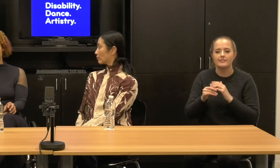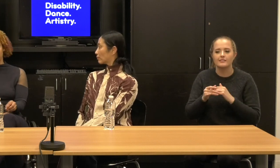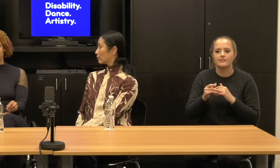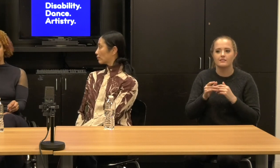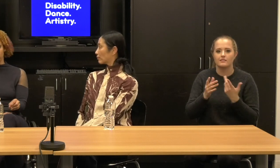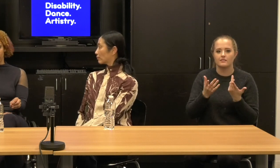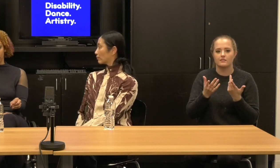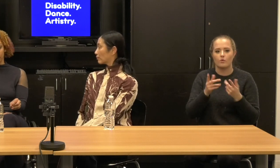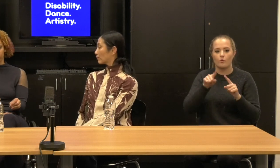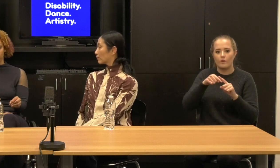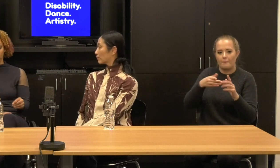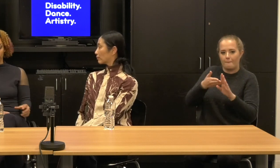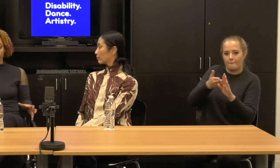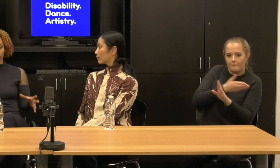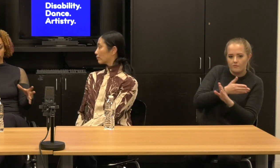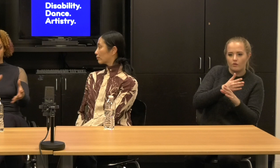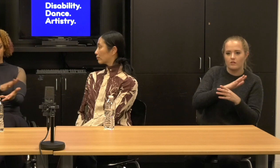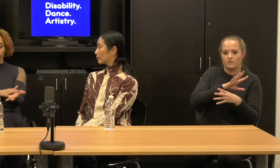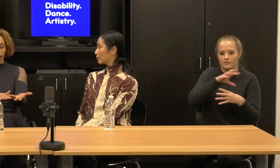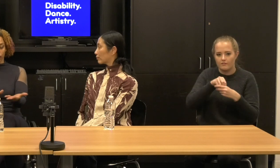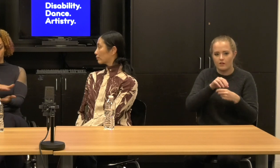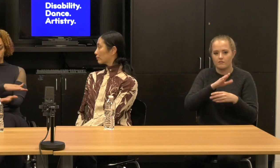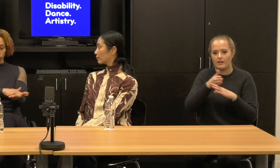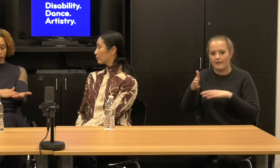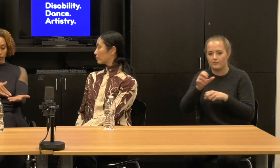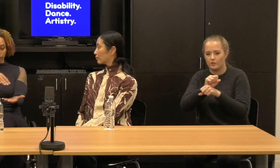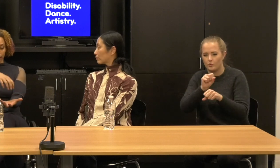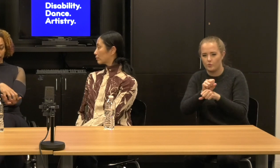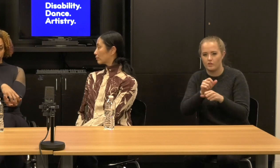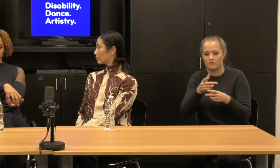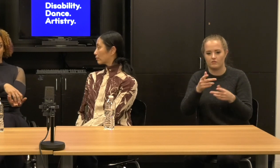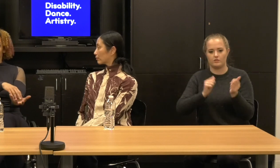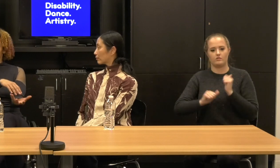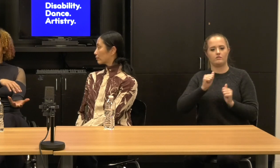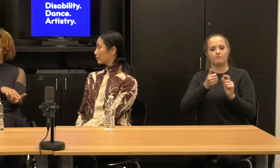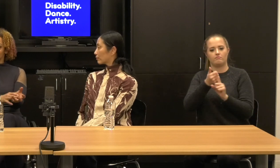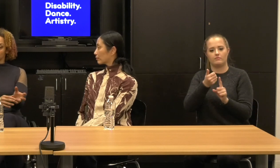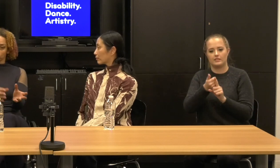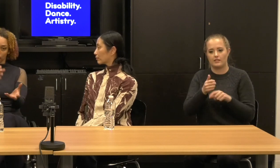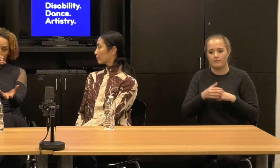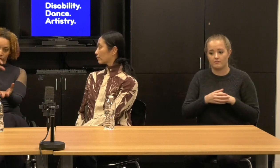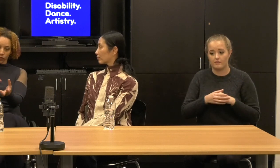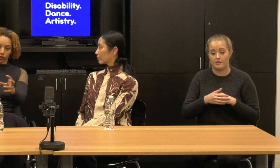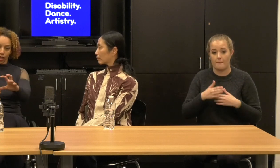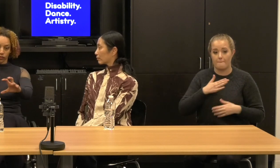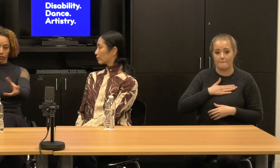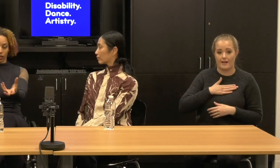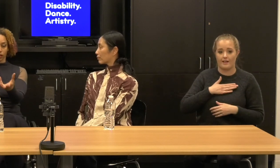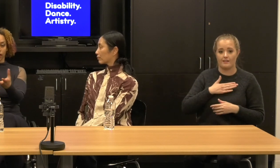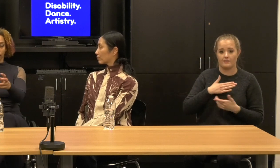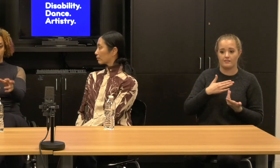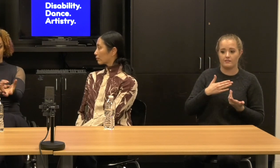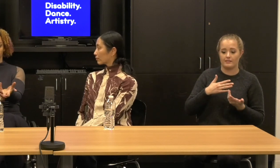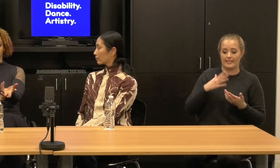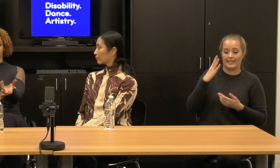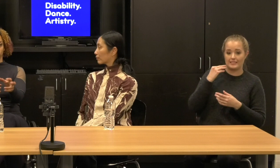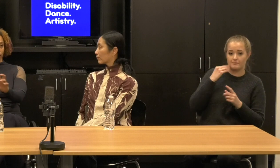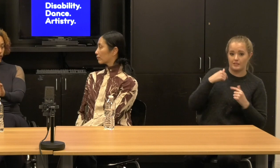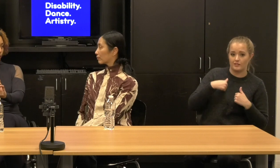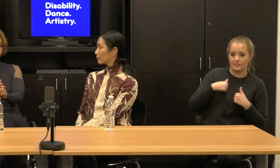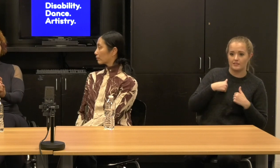So it's,, it is, there are the my lived experience, but there's also a process that is accessible